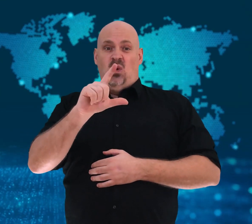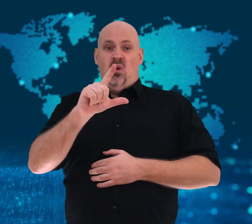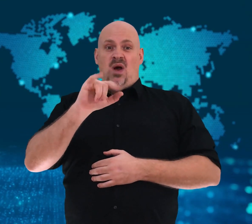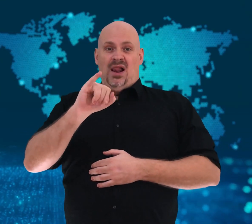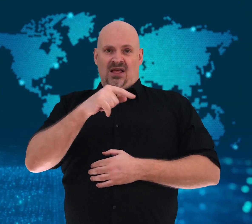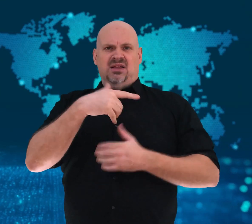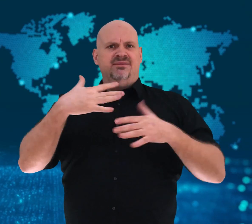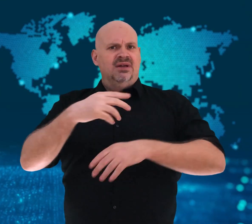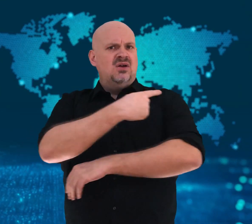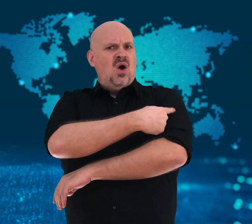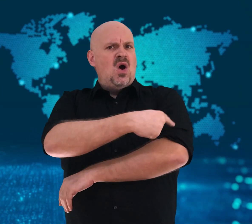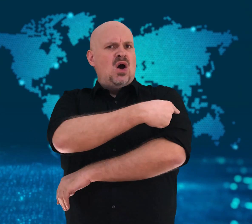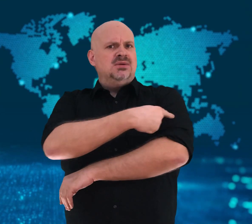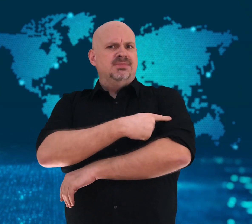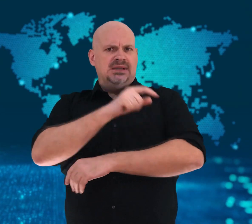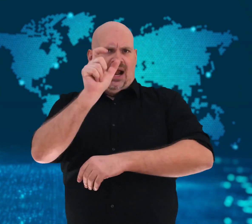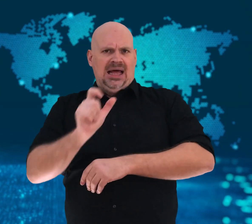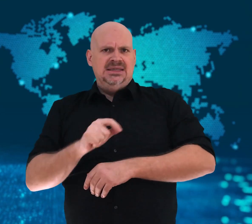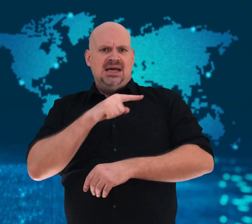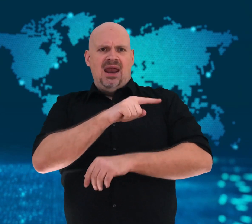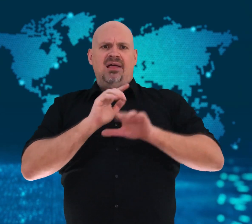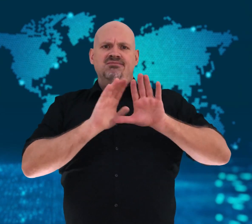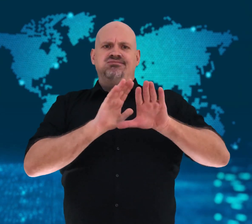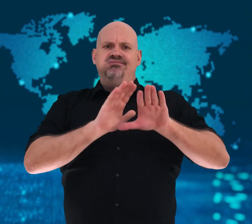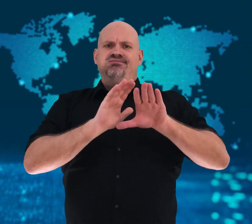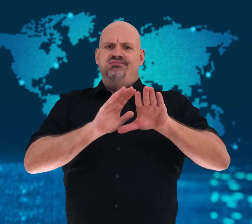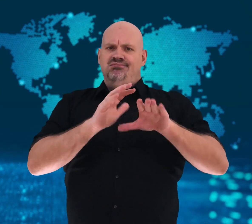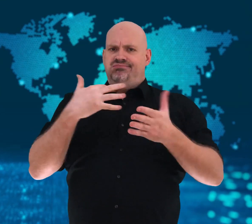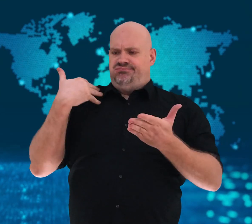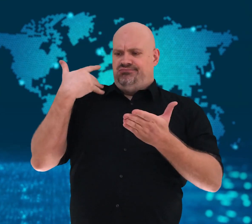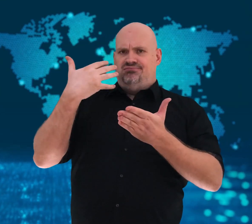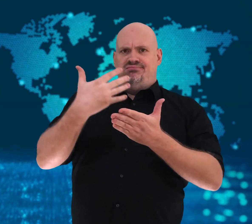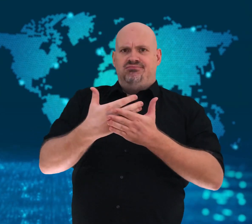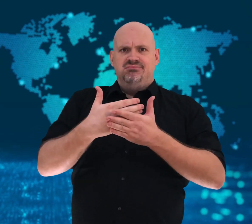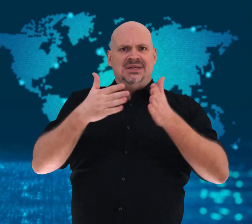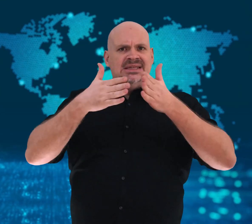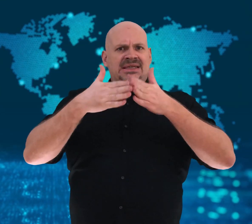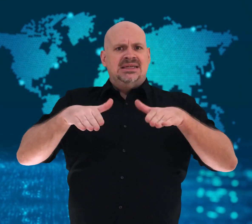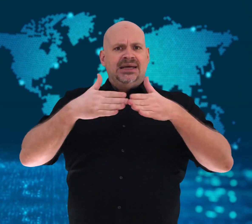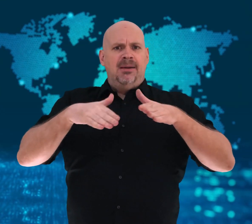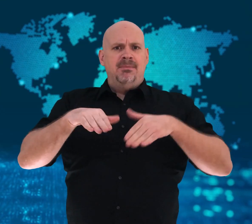Sassoli had been in a hospital in Italy,